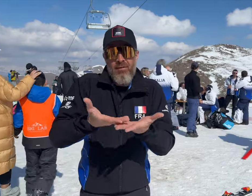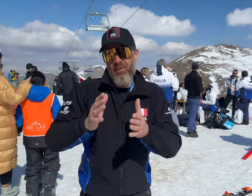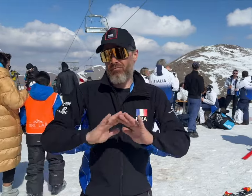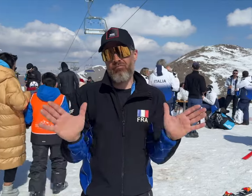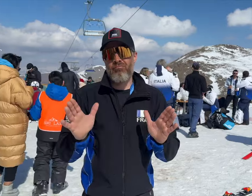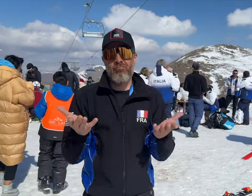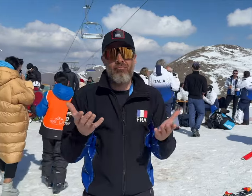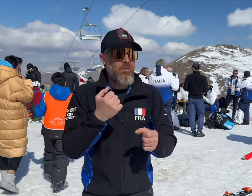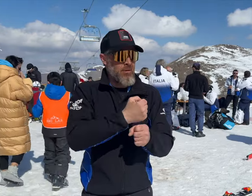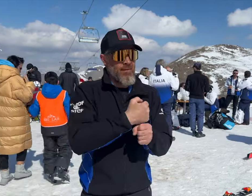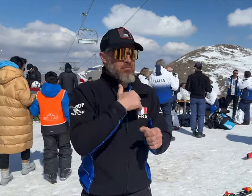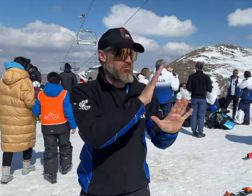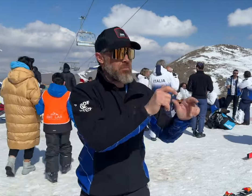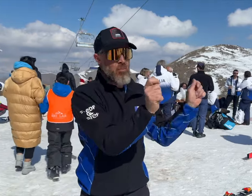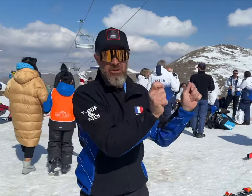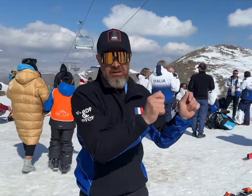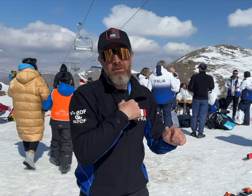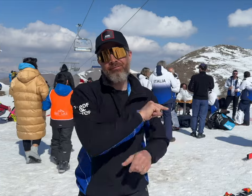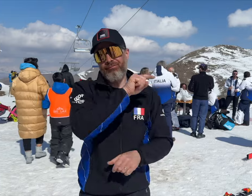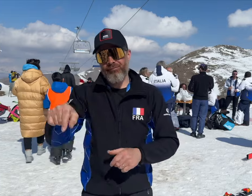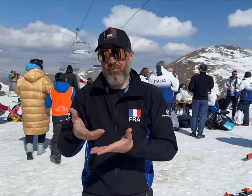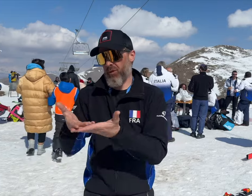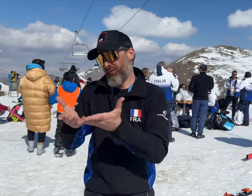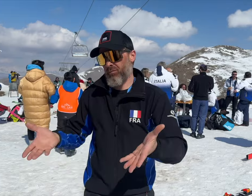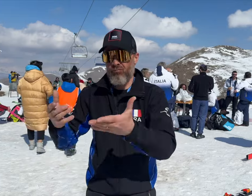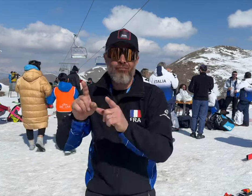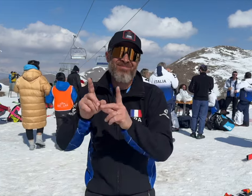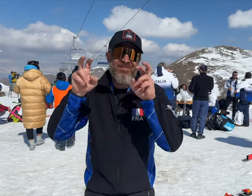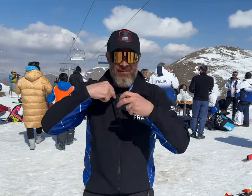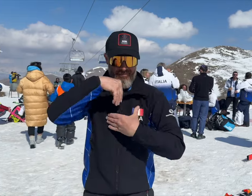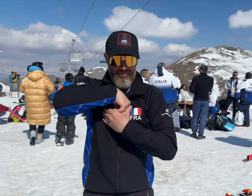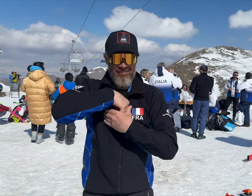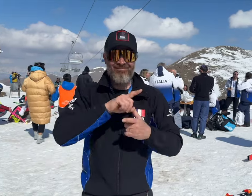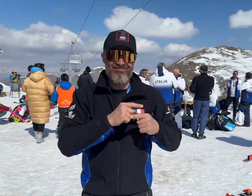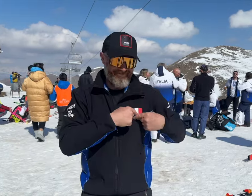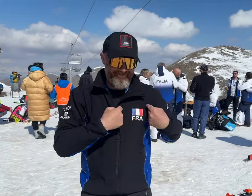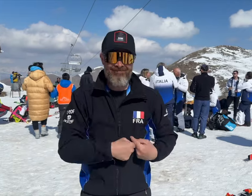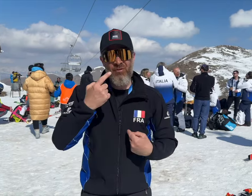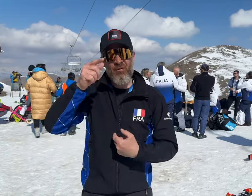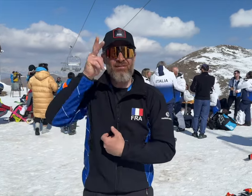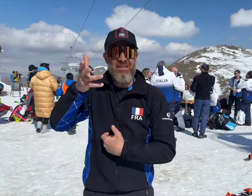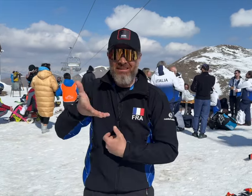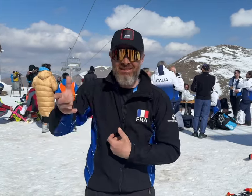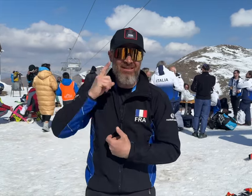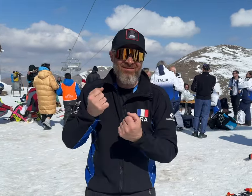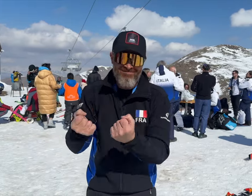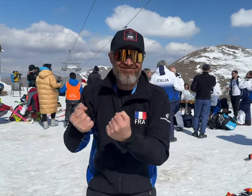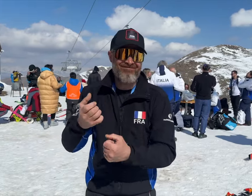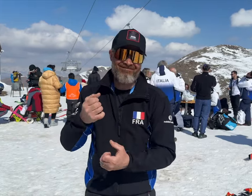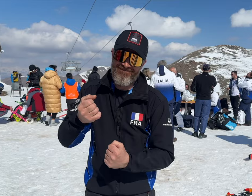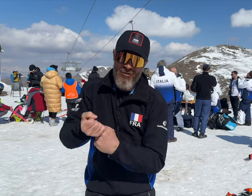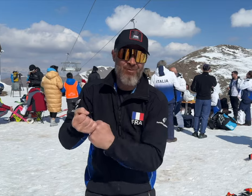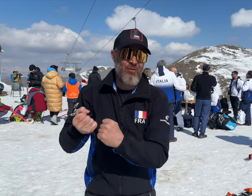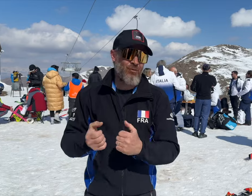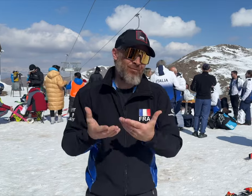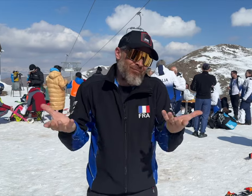I had a job, but I chose to support my fellow Deaf French athletes.